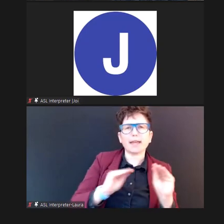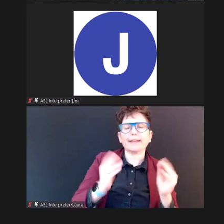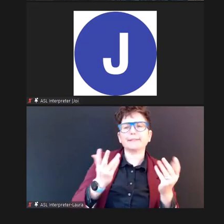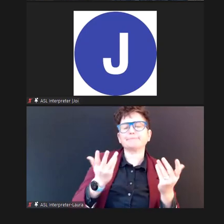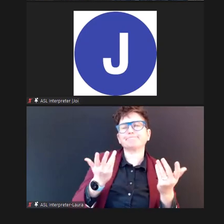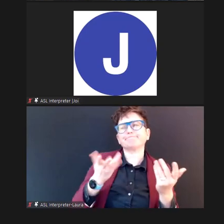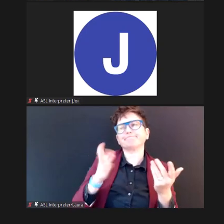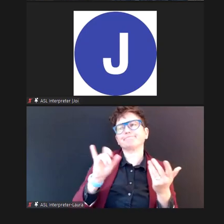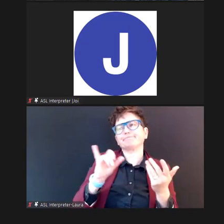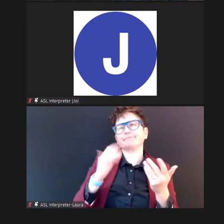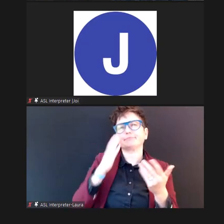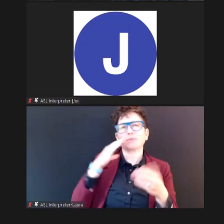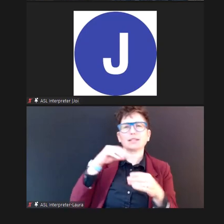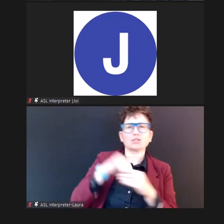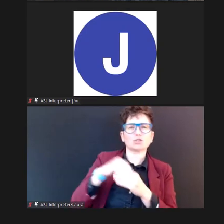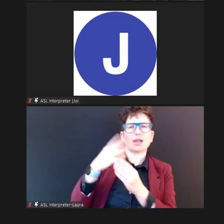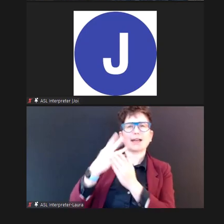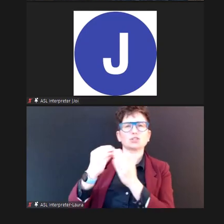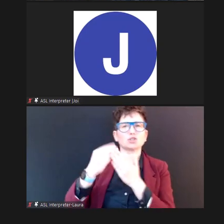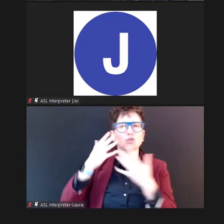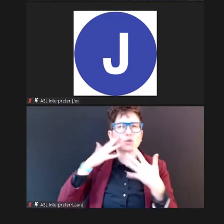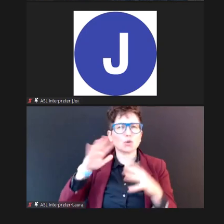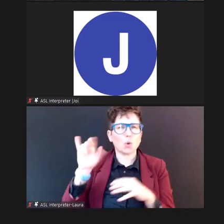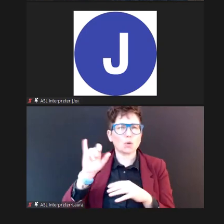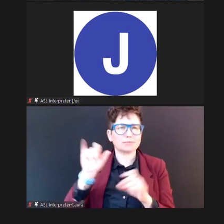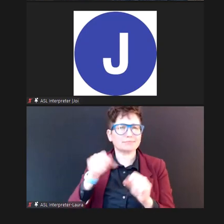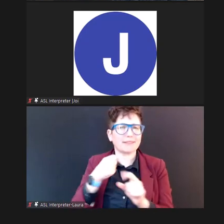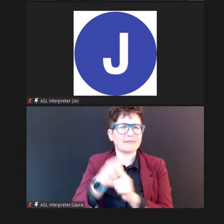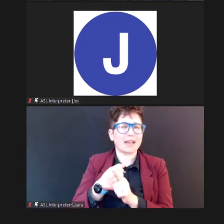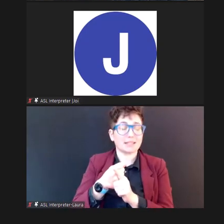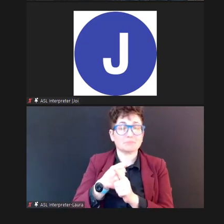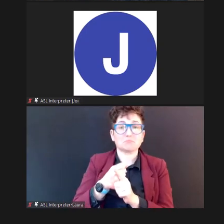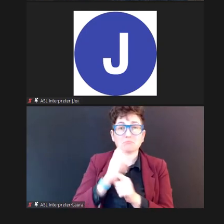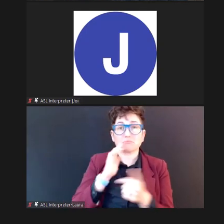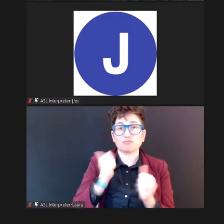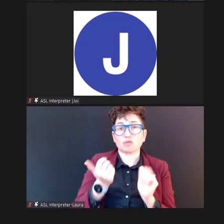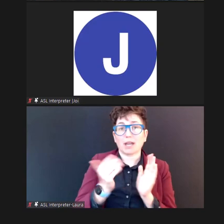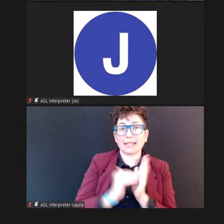affect this. So I'm going to try it again, and if I get a refer again, I may,